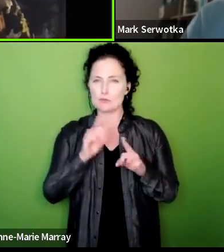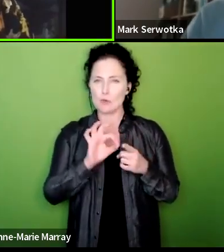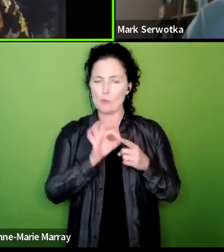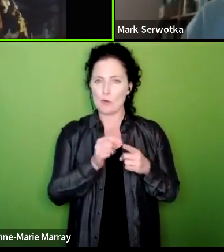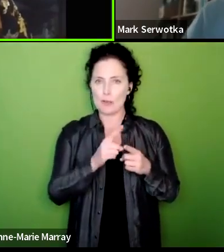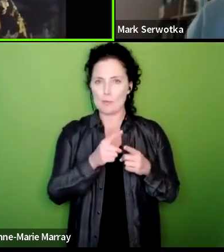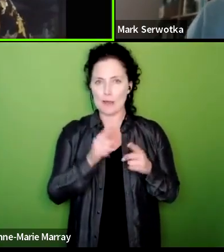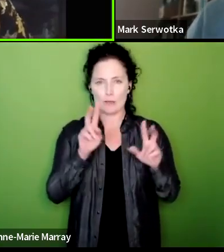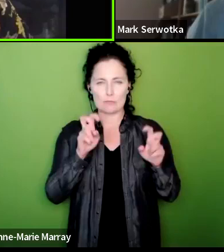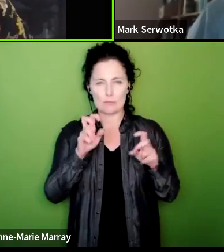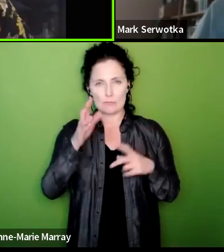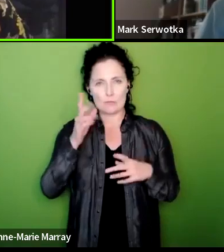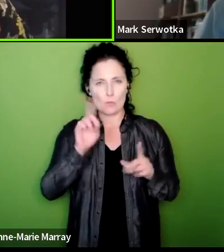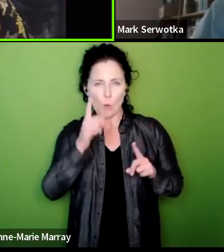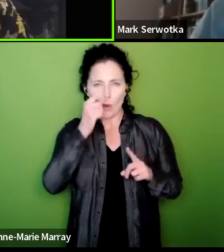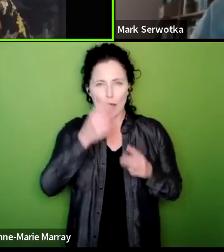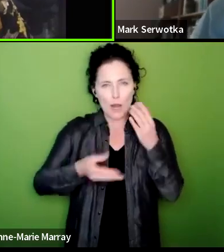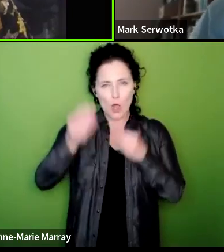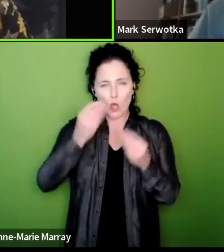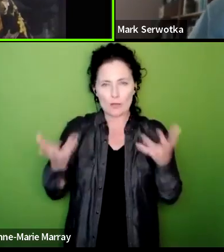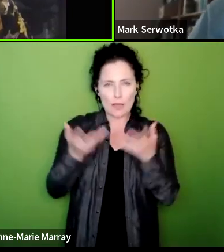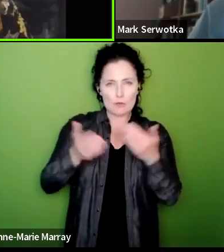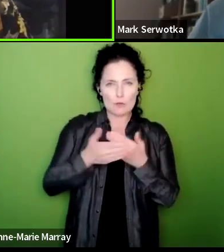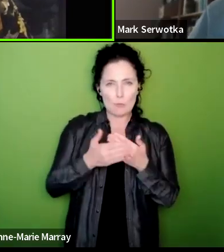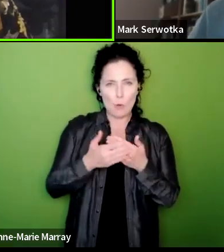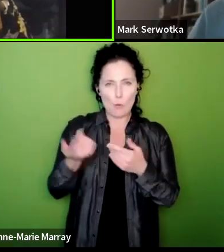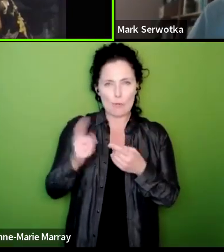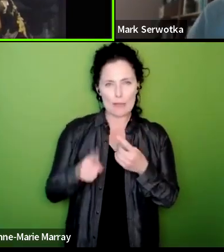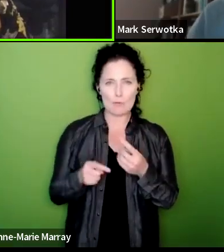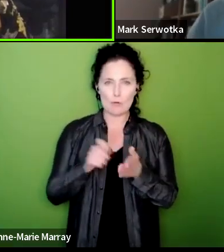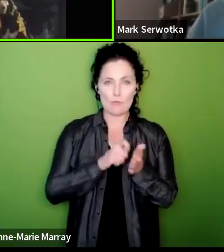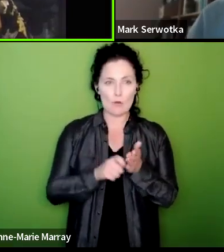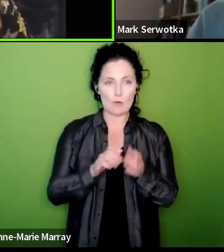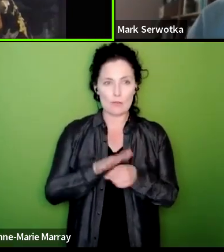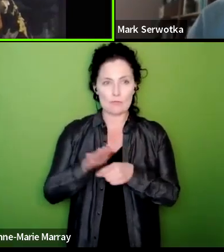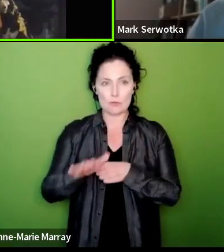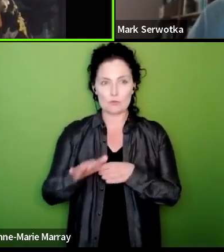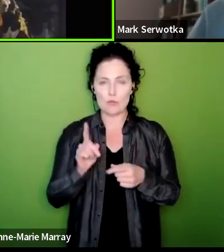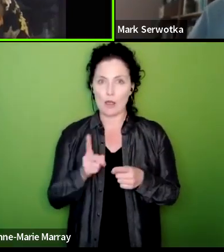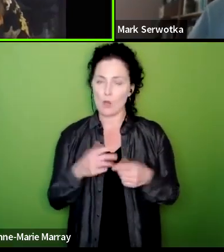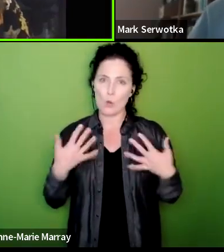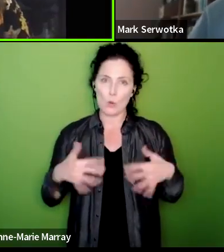about how we can make sure we go for even higher turnouts in the future is a really good point and